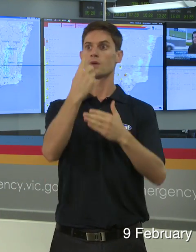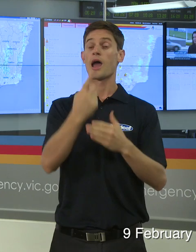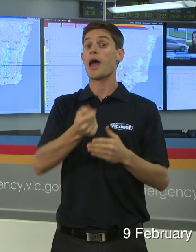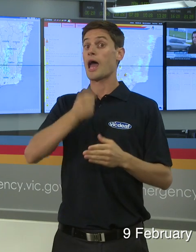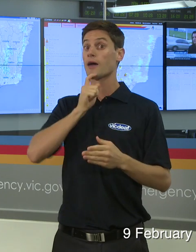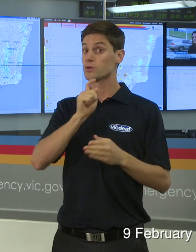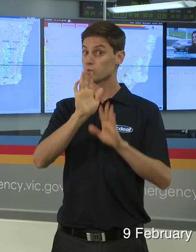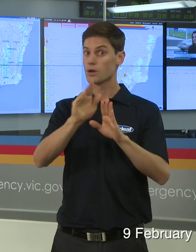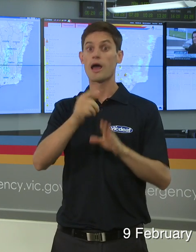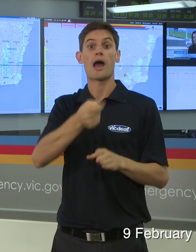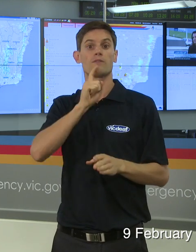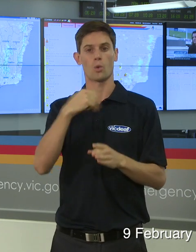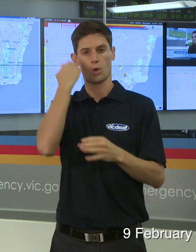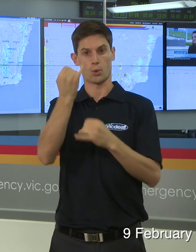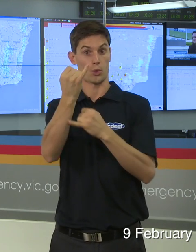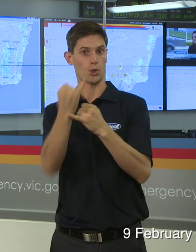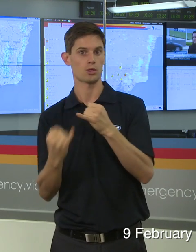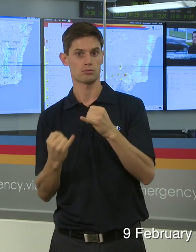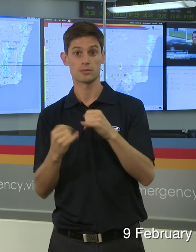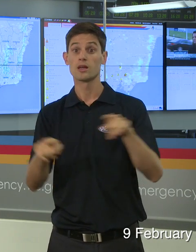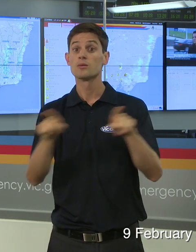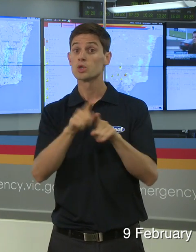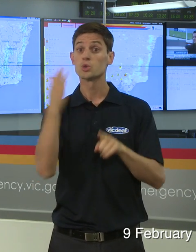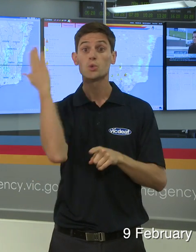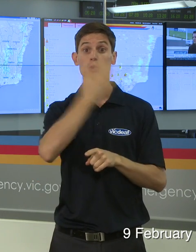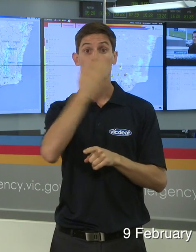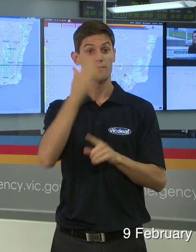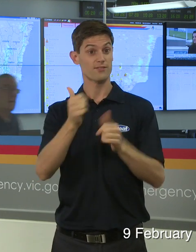the finish up school is critical what children do up to school as much as when they're at school